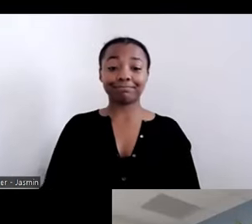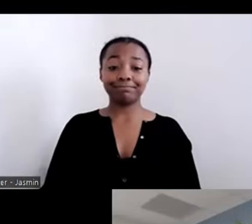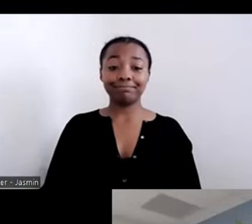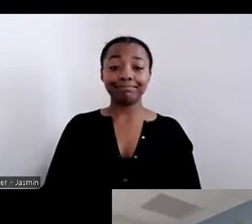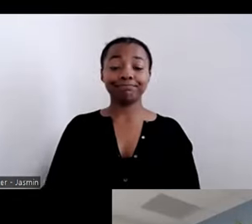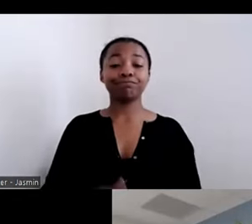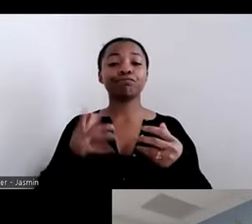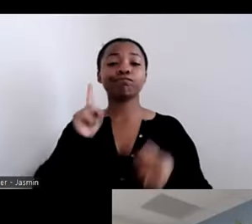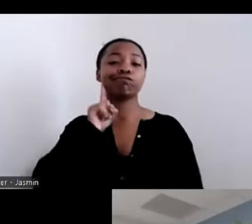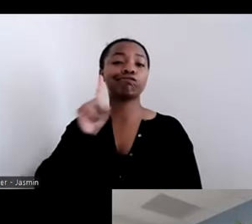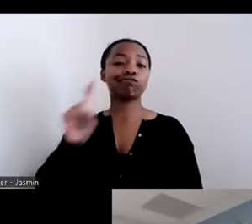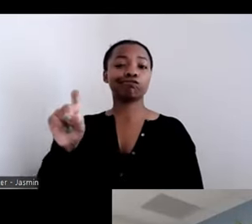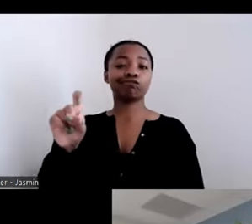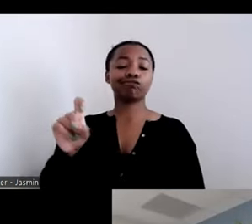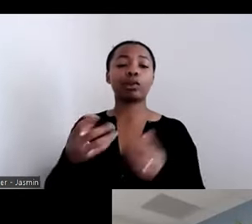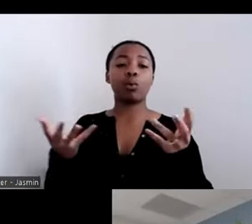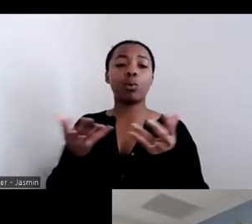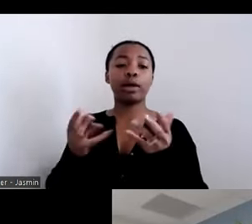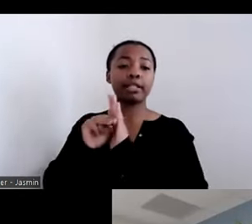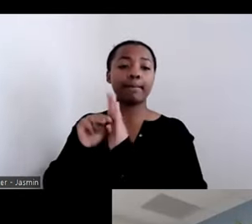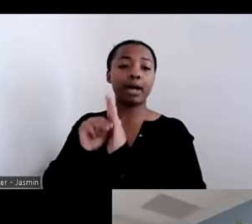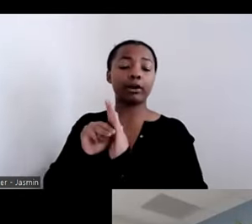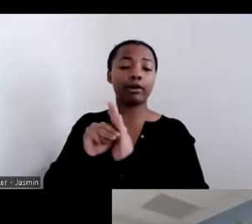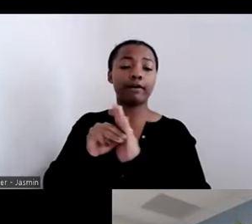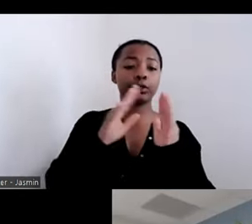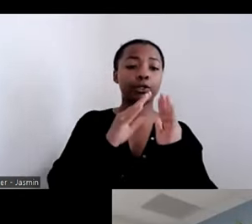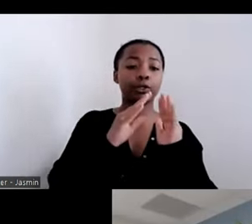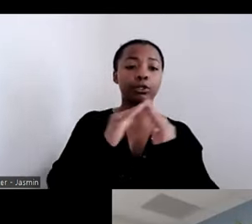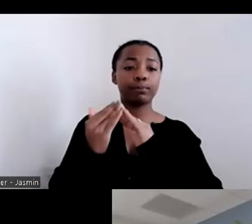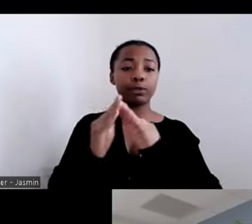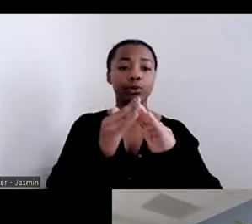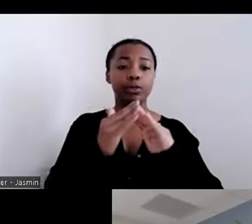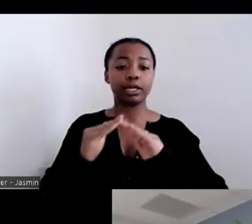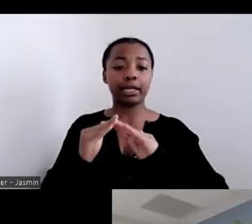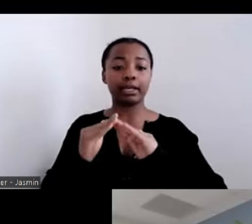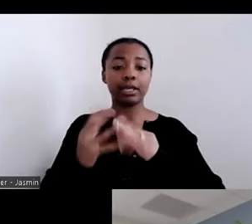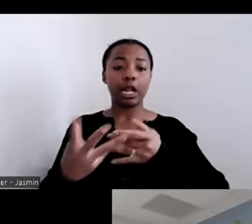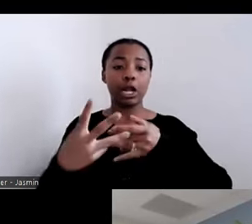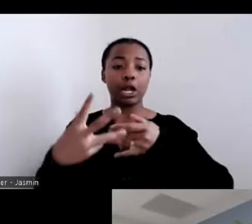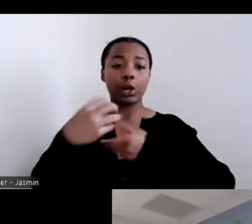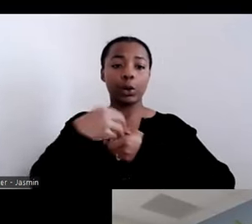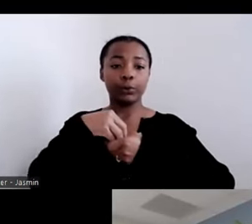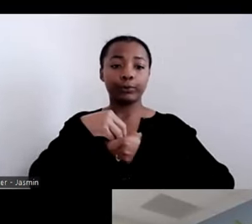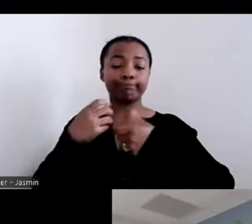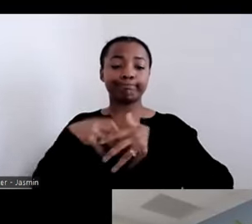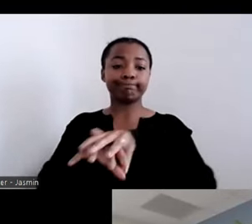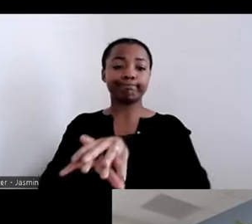of community integration and inclusion that you have been using to guide the process of transitioning individuals?